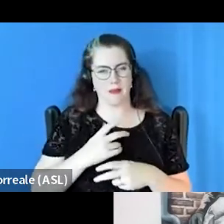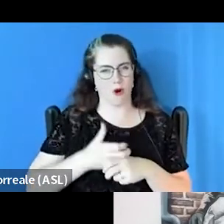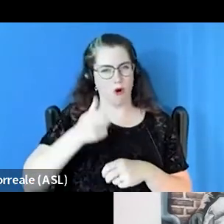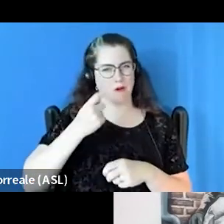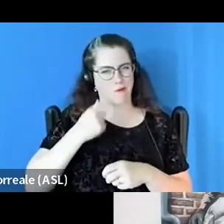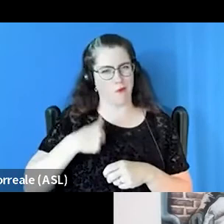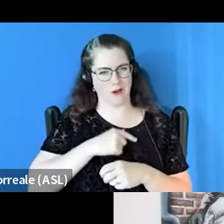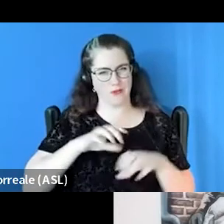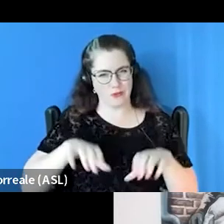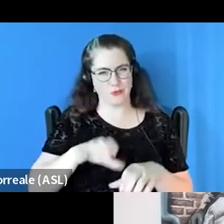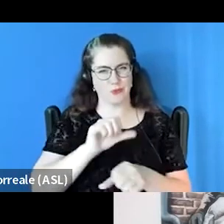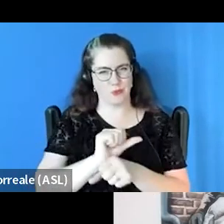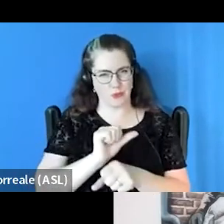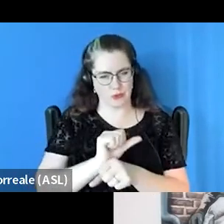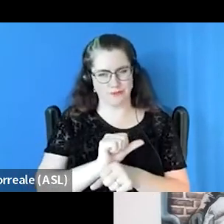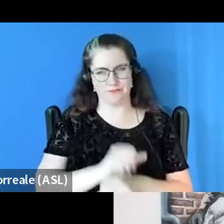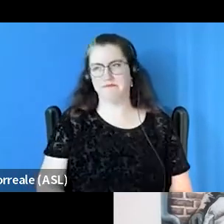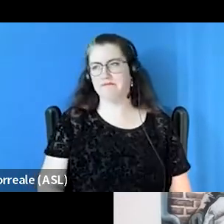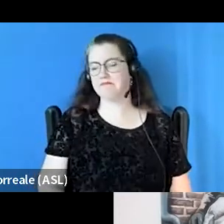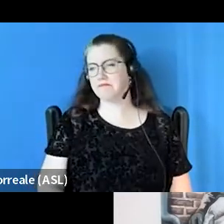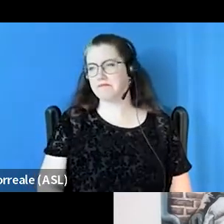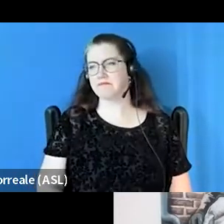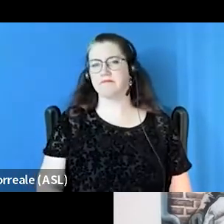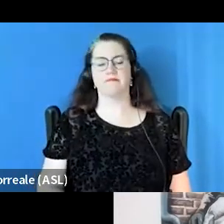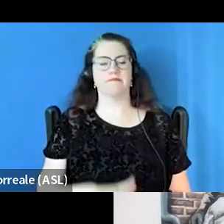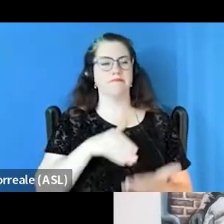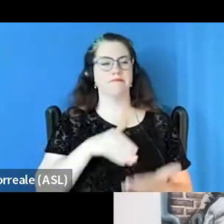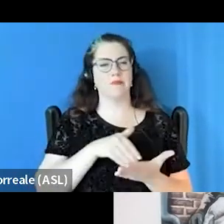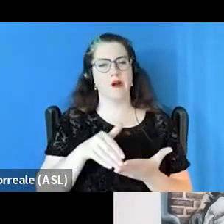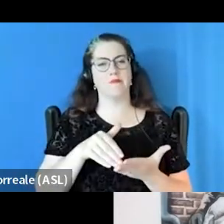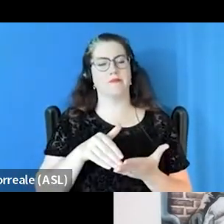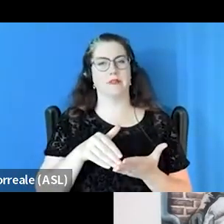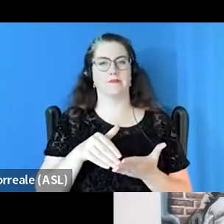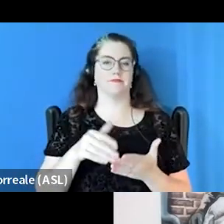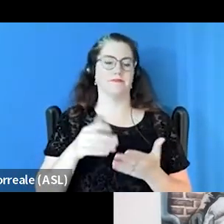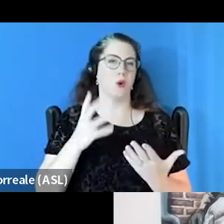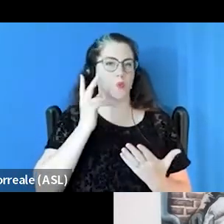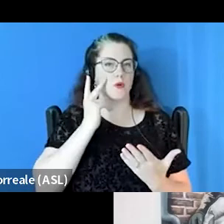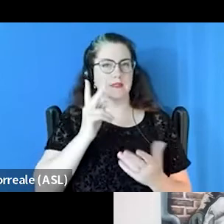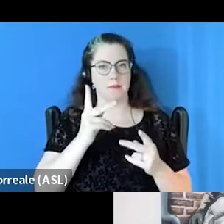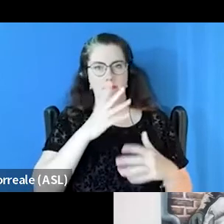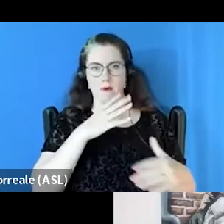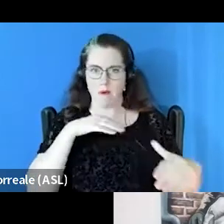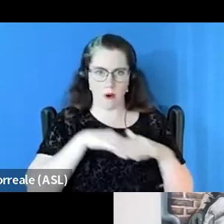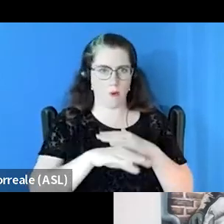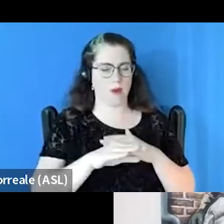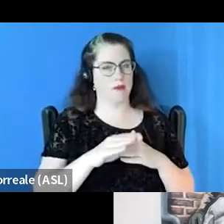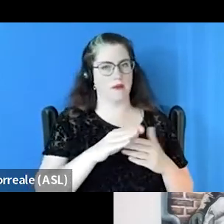So oftentimes there are these encampment sweeps, for instance, that people are moved from one place